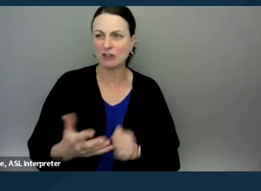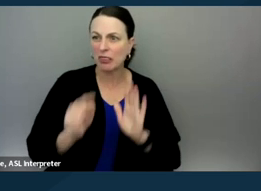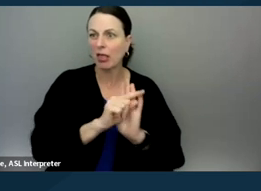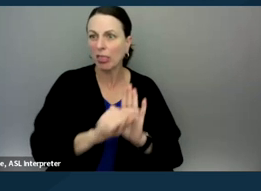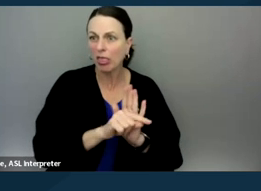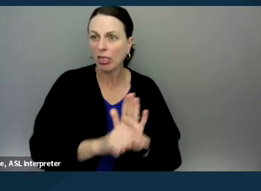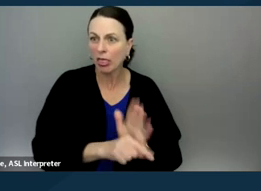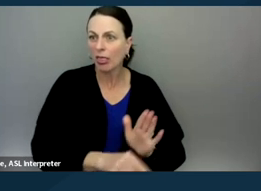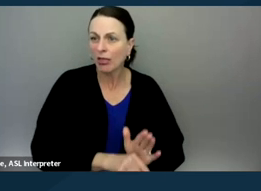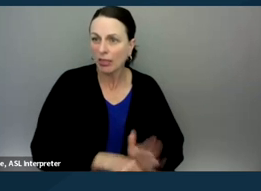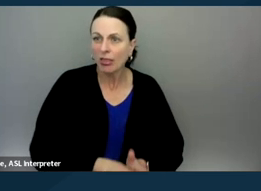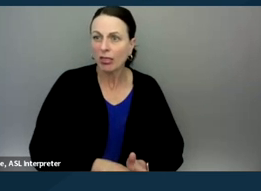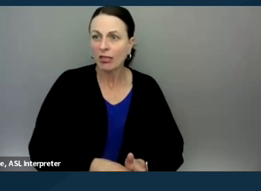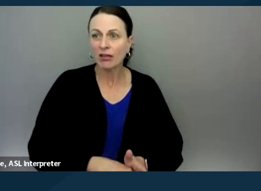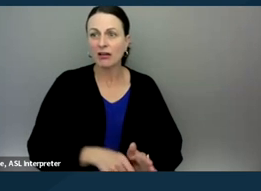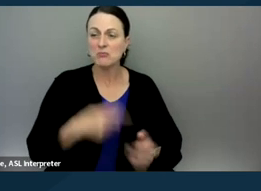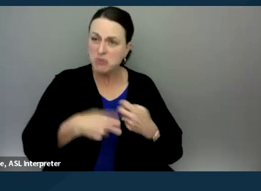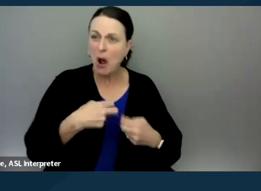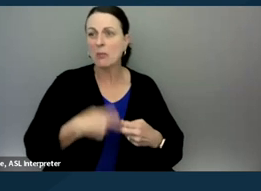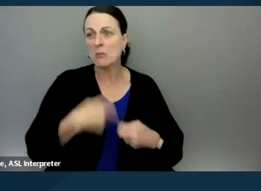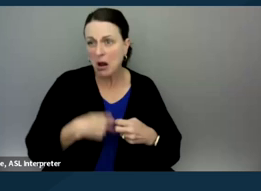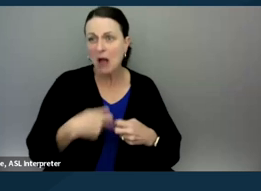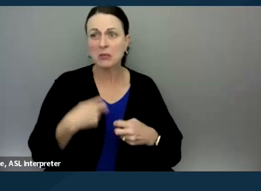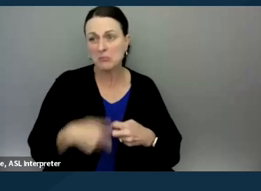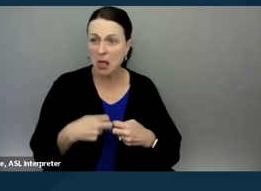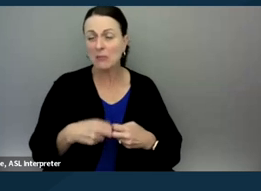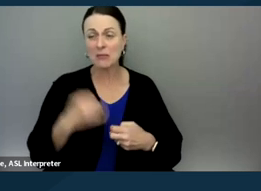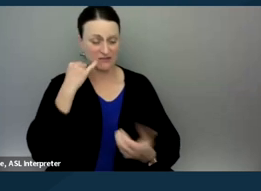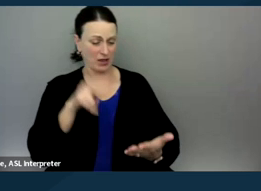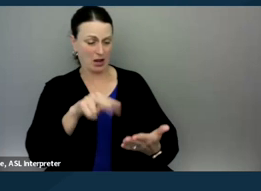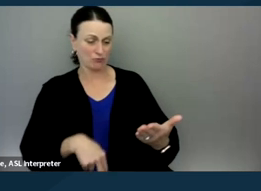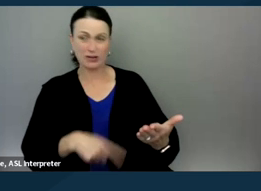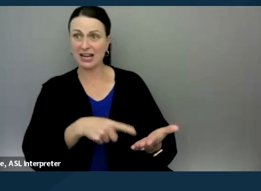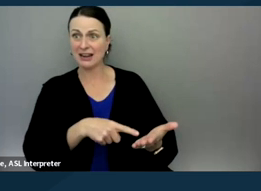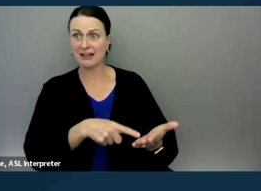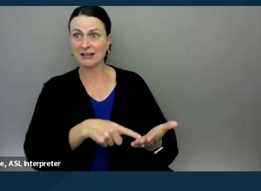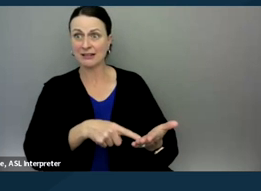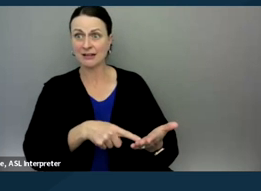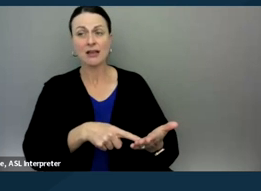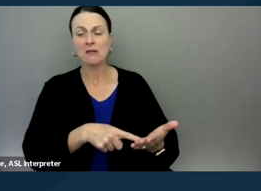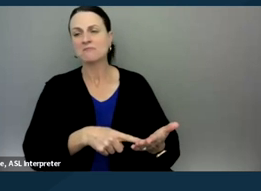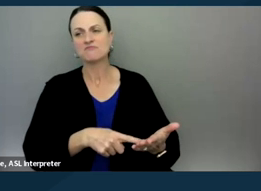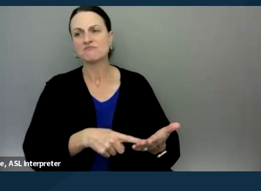and how hard, what a problem they are? Because if I was just reading these documents, I would basically feel like I was reading